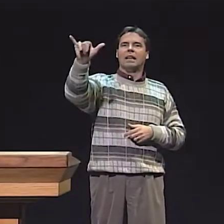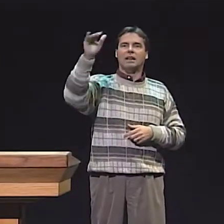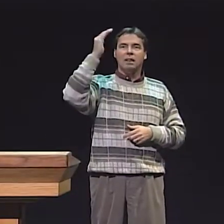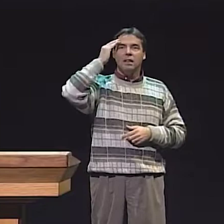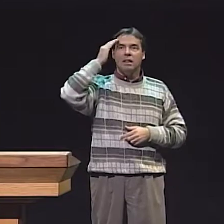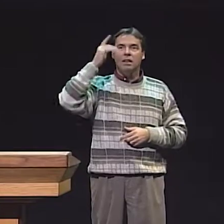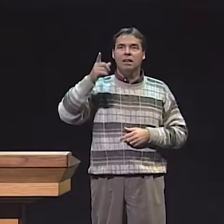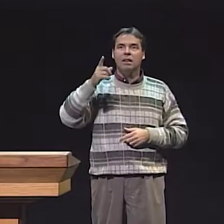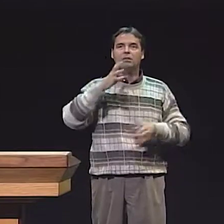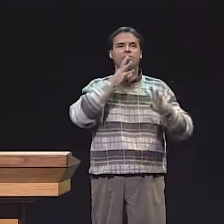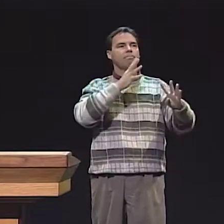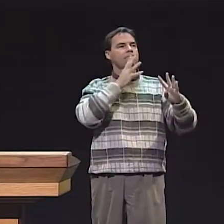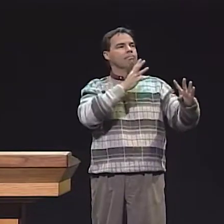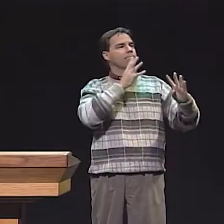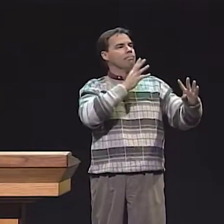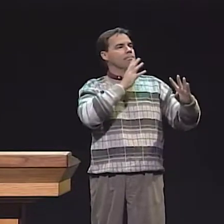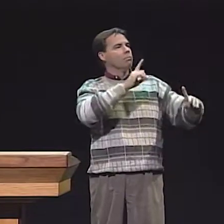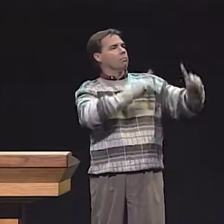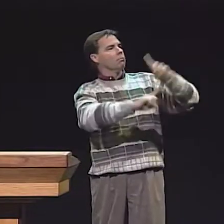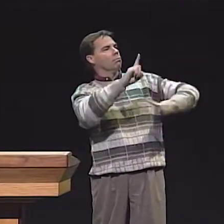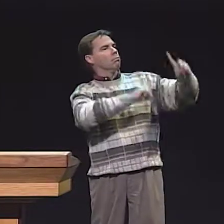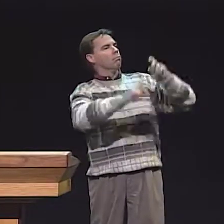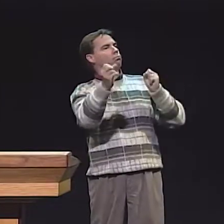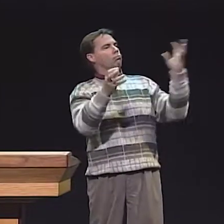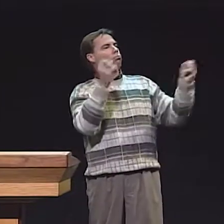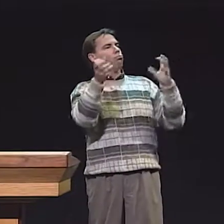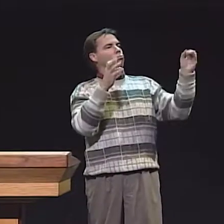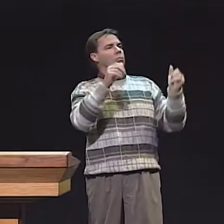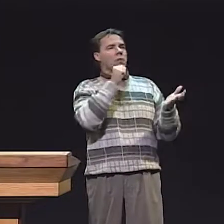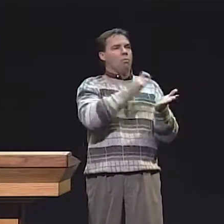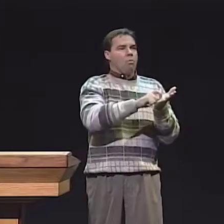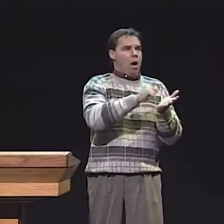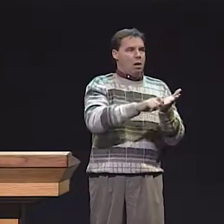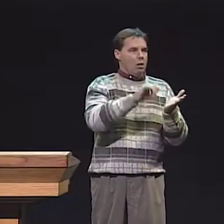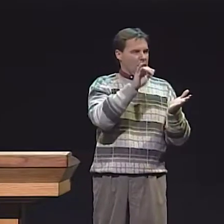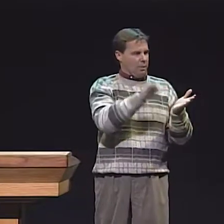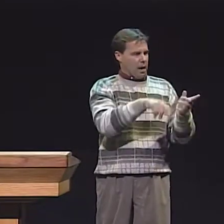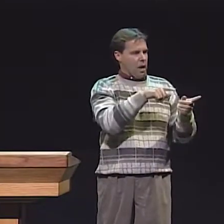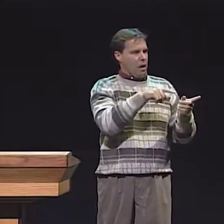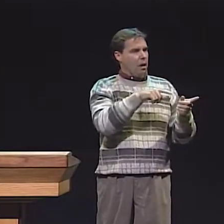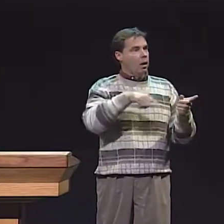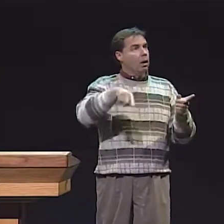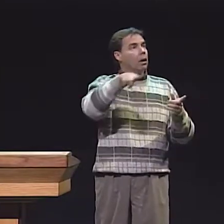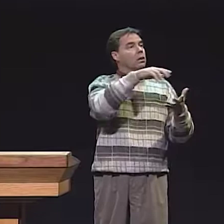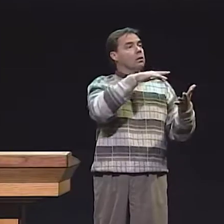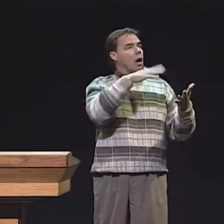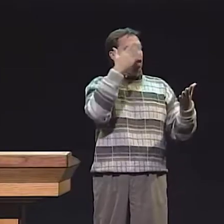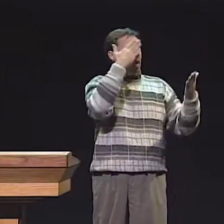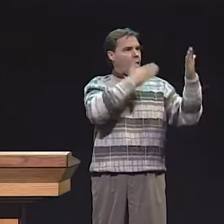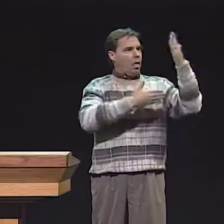ARE QUITE INTERESTING AND I'D LIKE TO LOOK AT THEM IN RELATION TO HOW DEAF CHILDREN COULD LEARN.